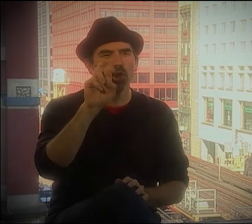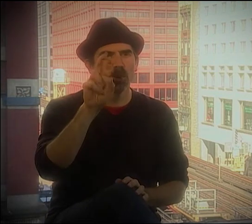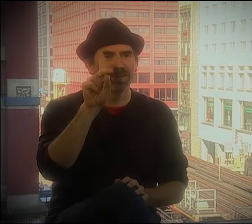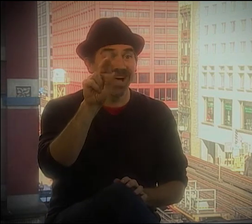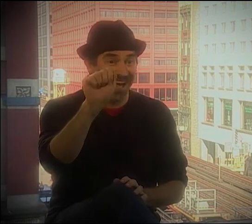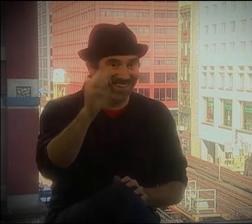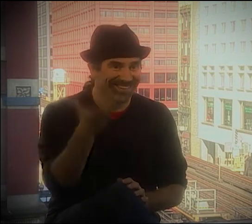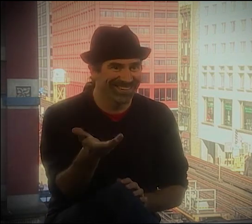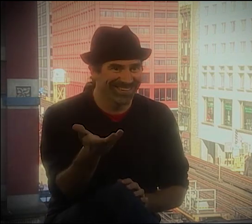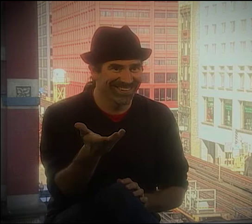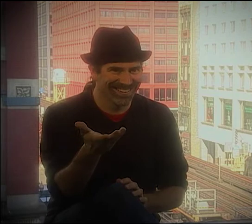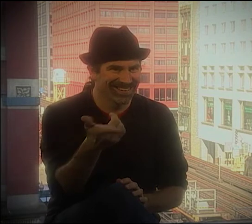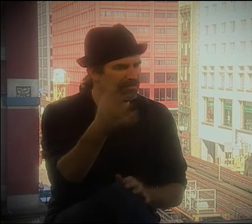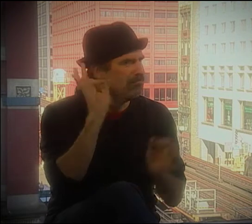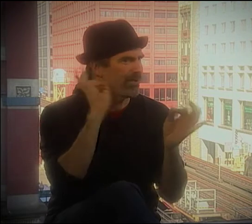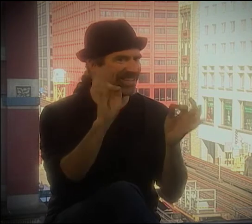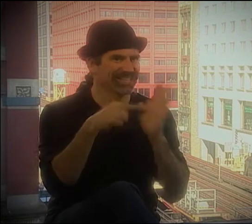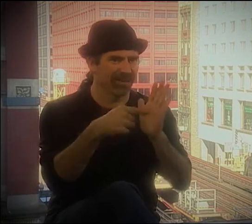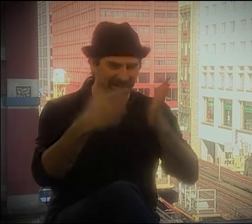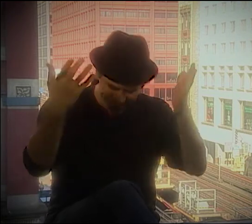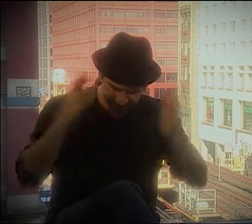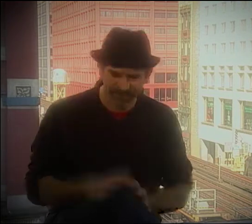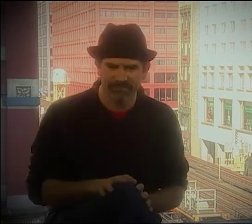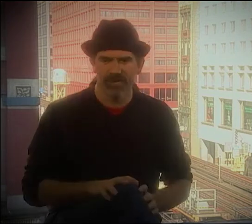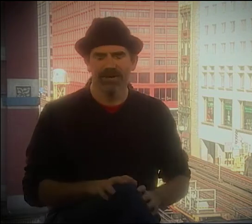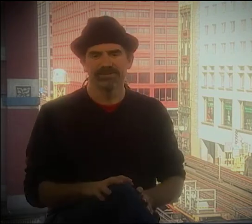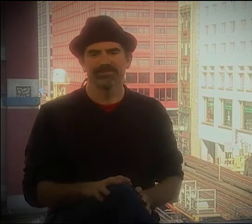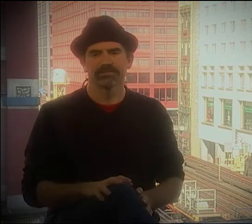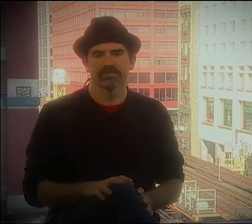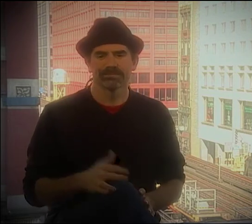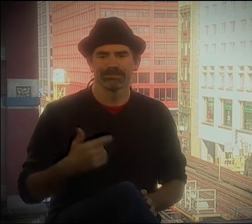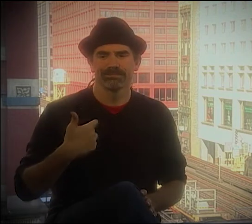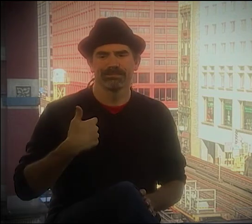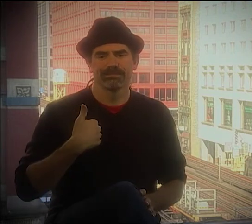LET ME TAKE SOMETHING-- LET'S SEE... FROM THE POET NERUDA.